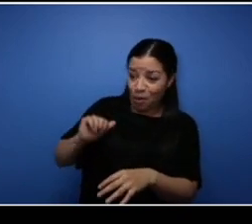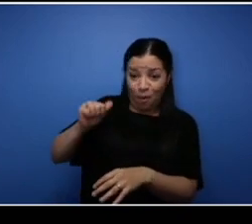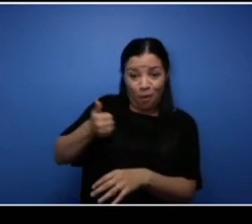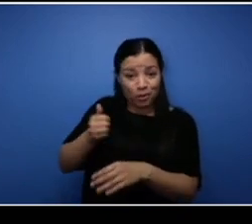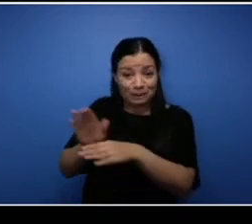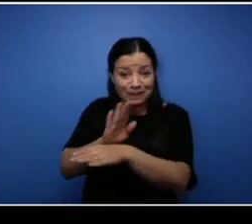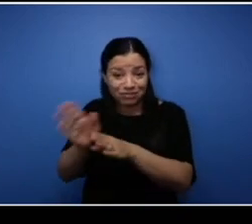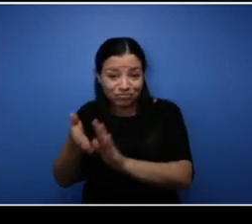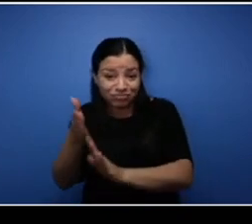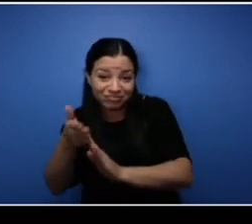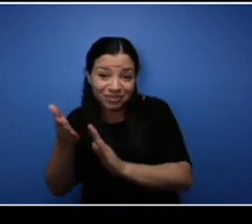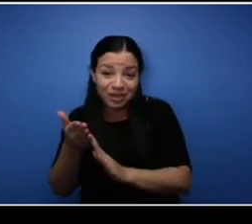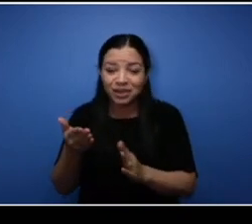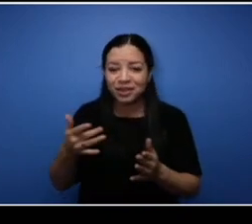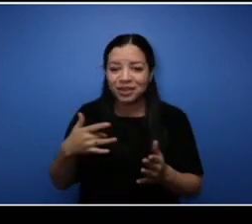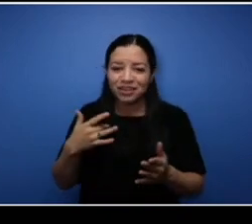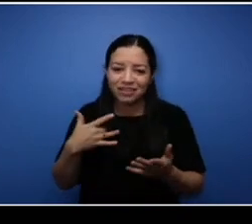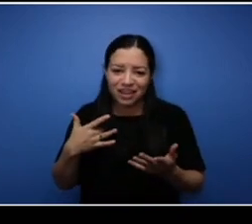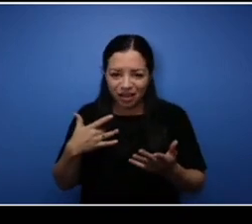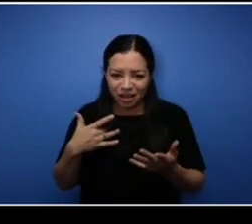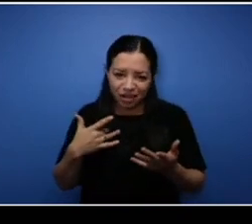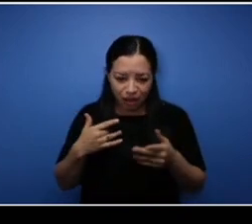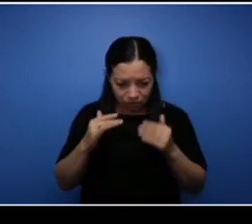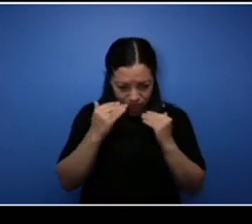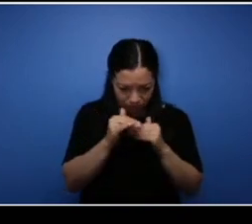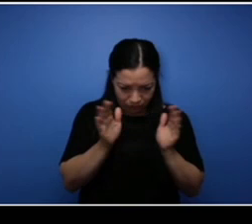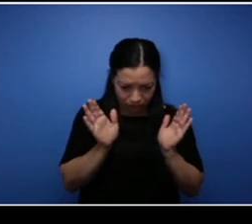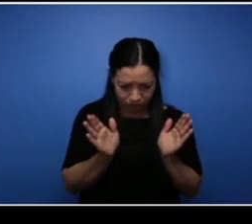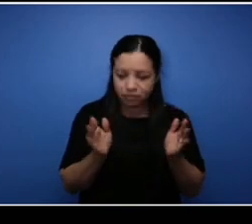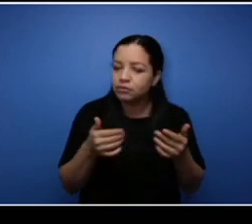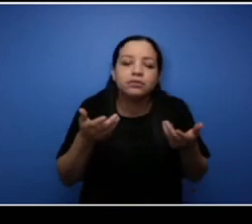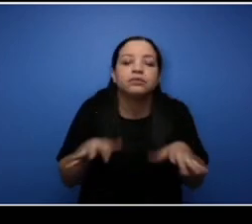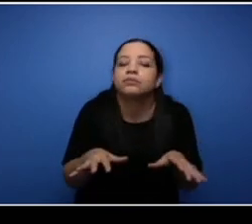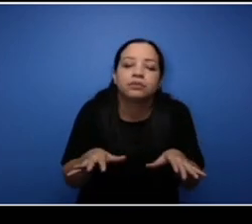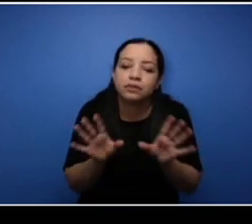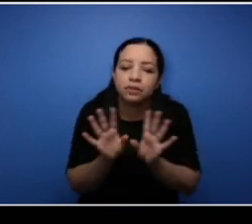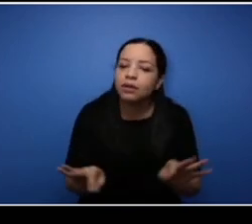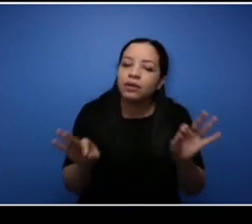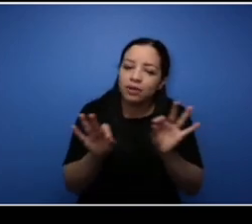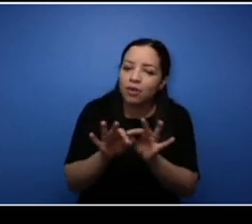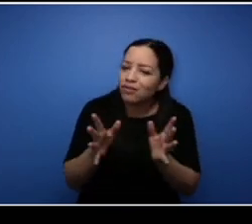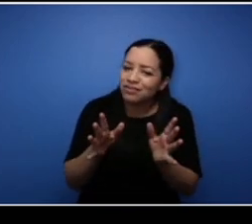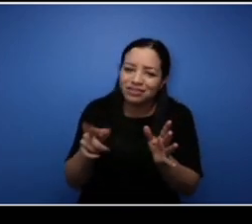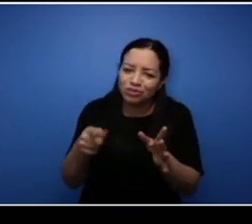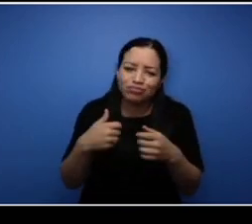like you're put inside a certain box and um I think, yeah I really love that. So the next